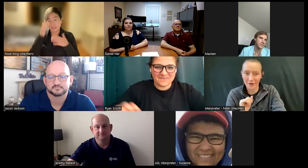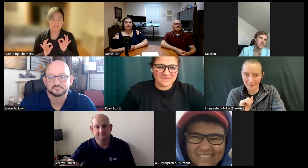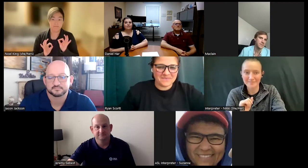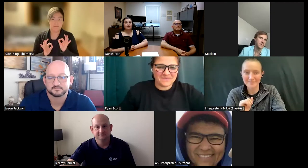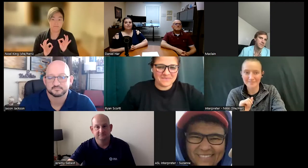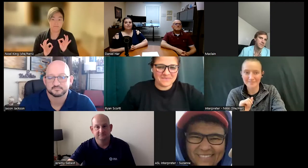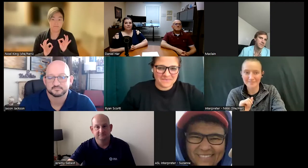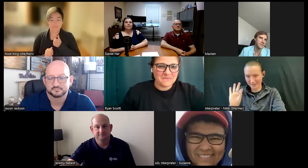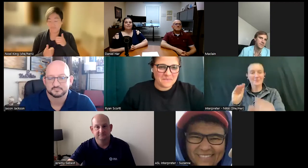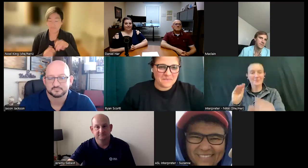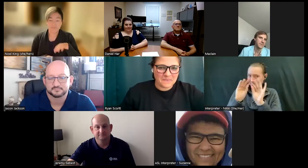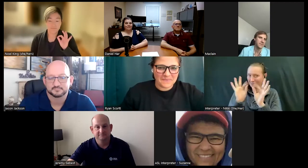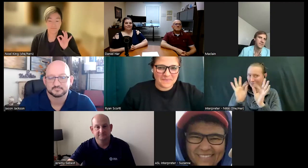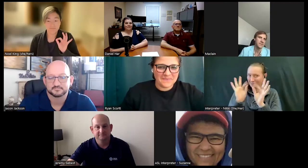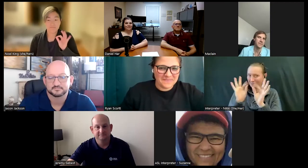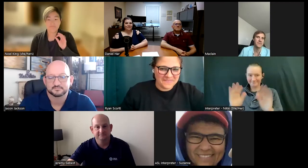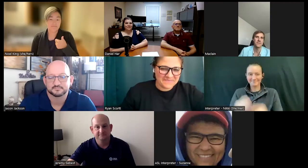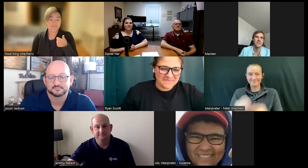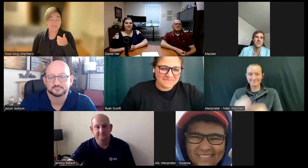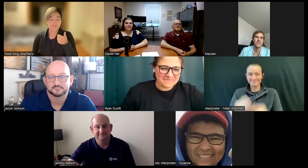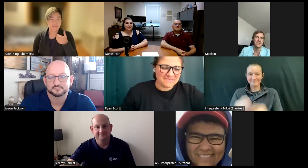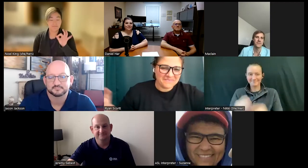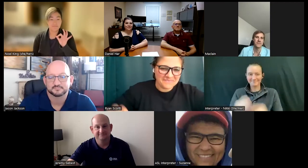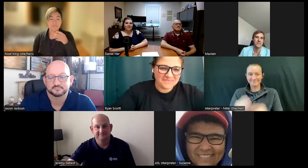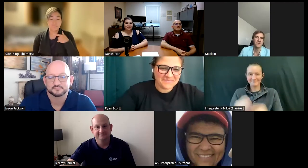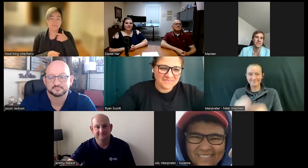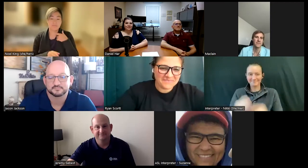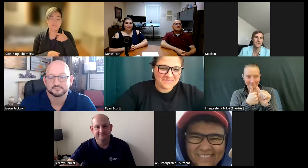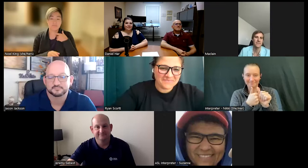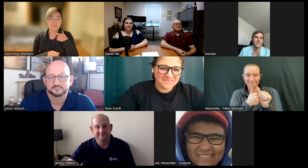There we go, okay. So